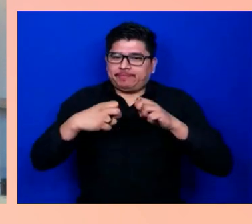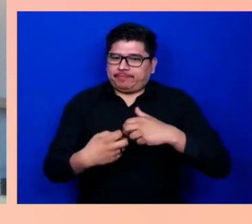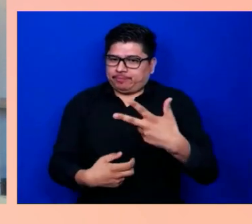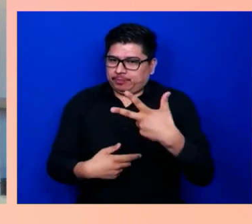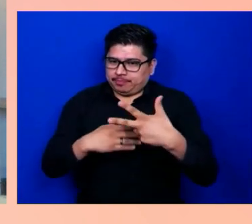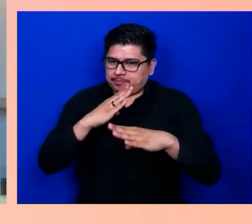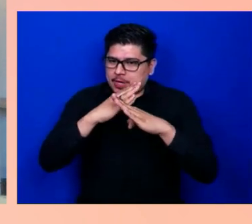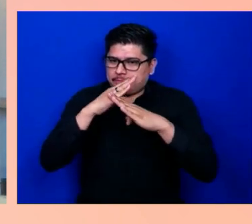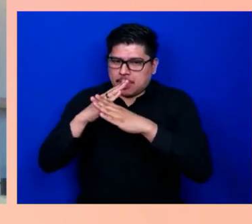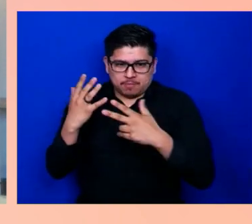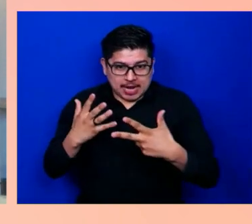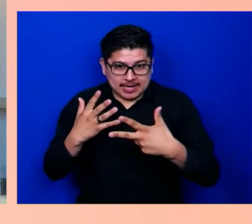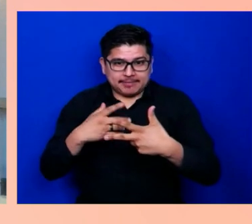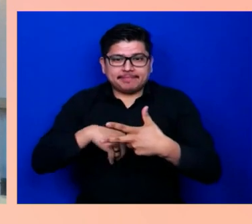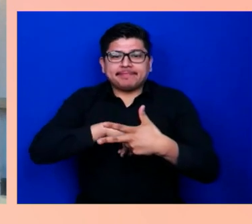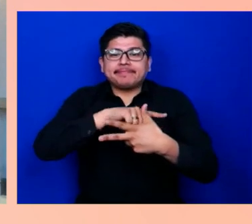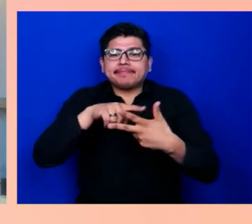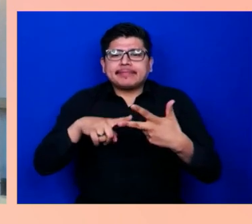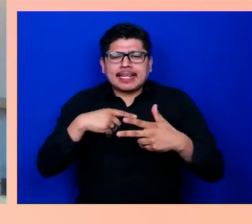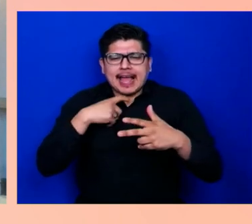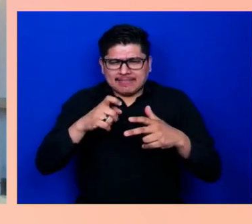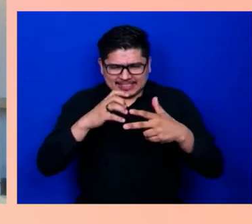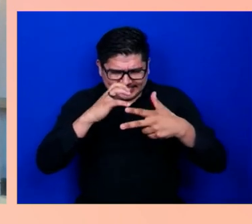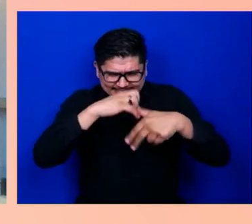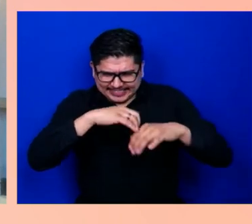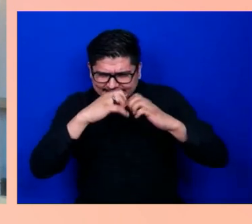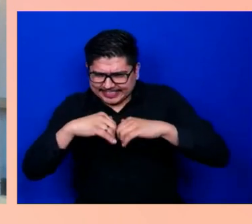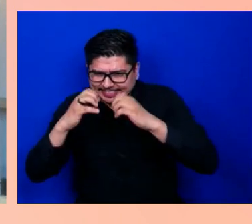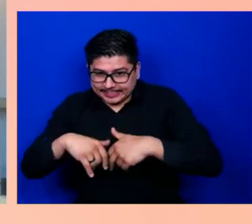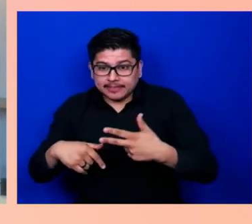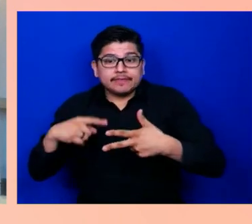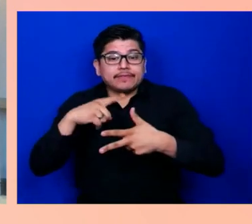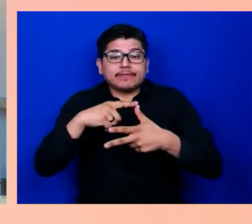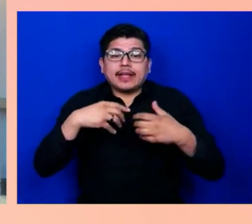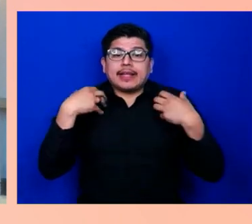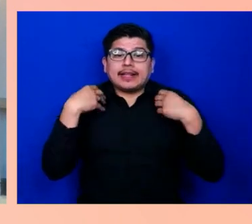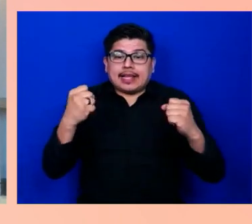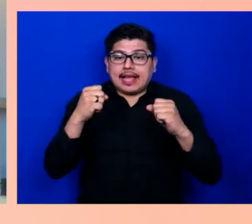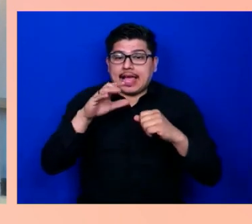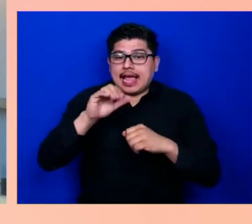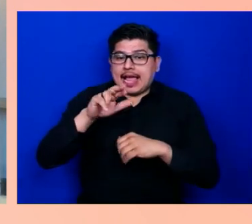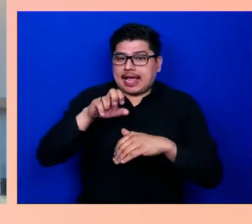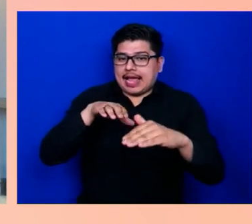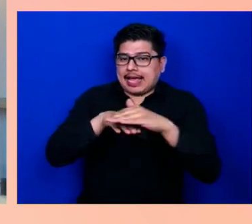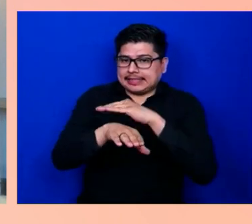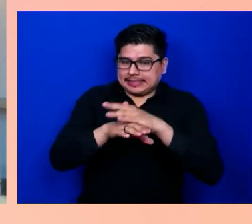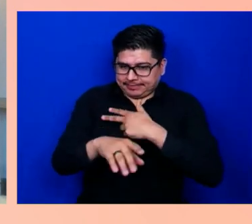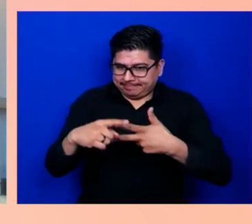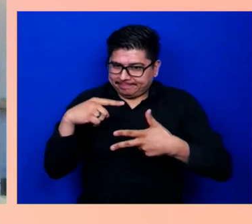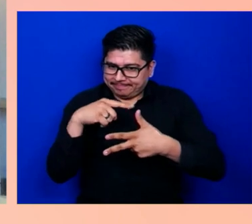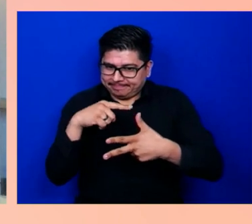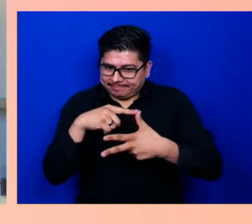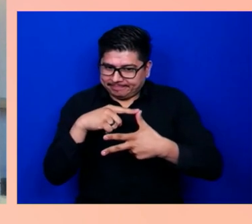One of them is healthcare accessibility, which I mean, being able to get appropriate access